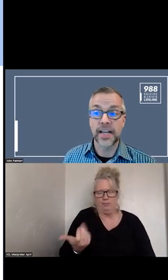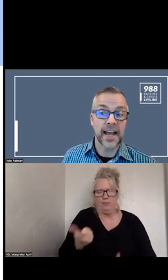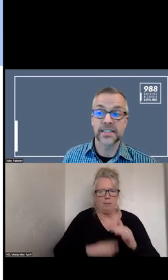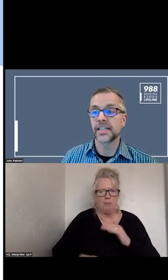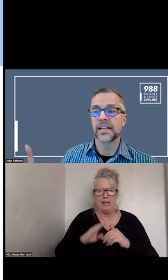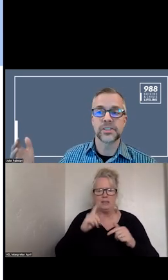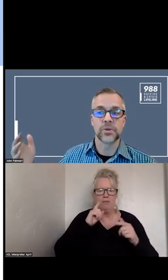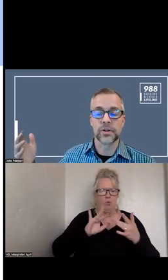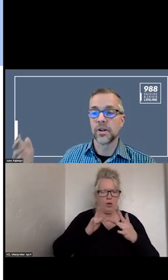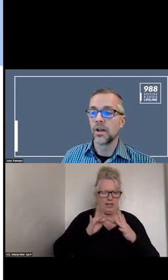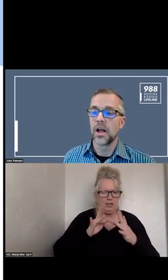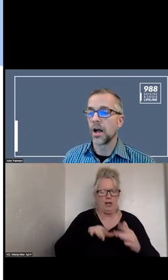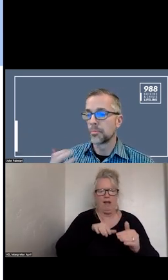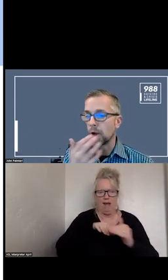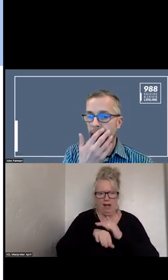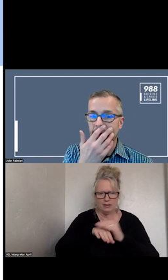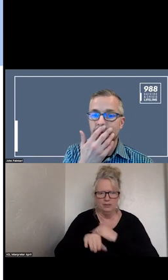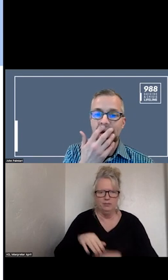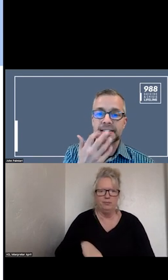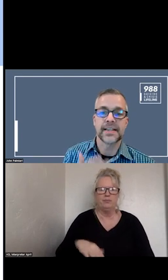ACCESS OR BROAD BAND ACCESS.